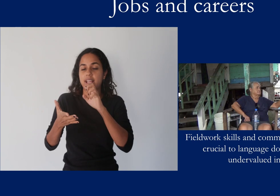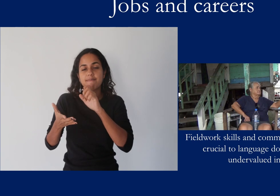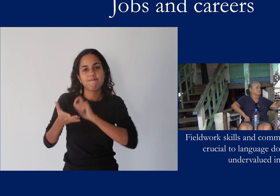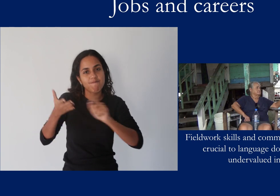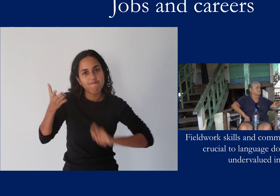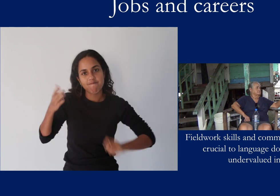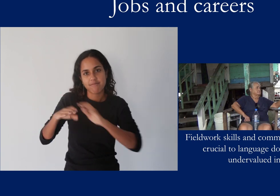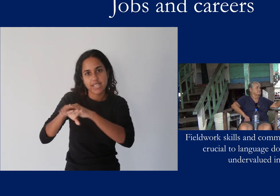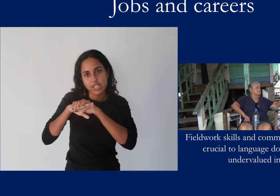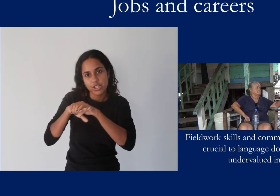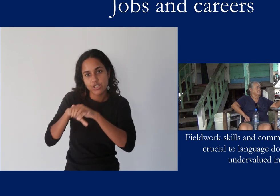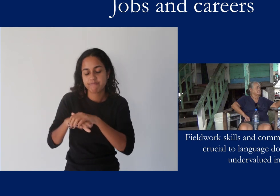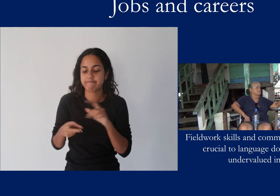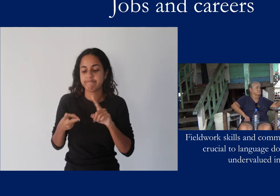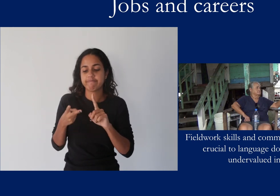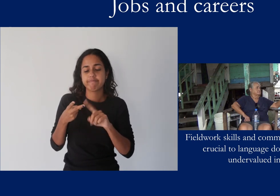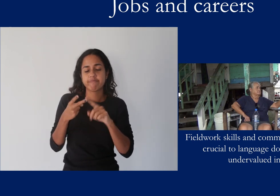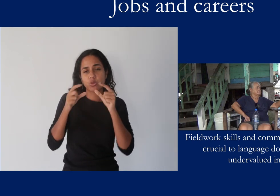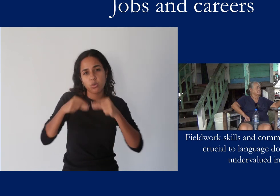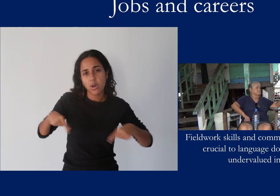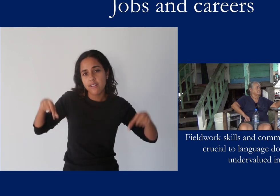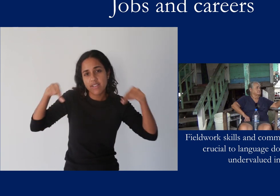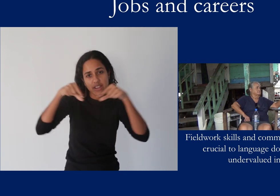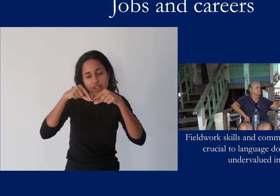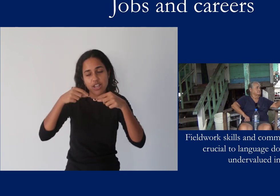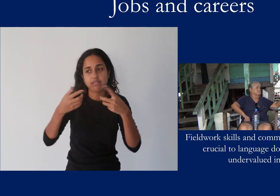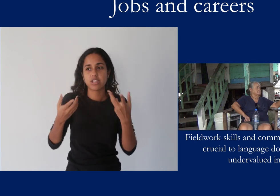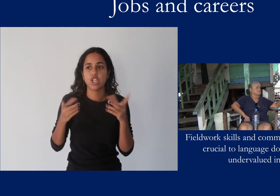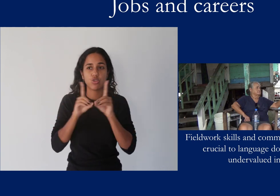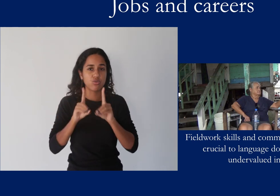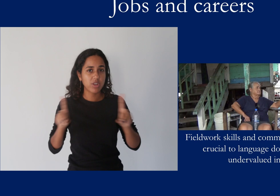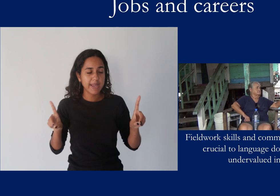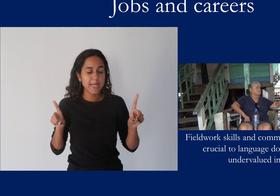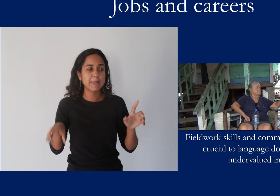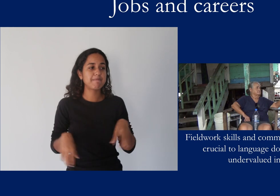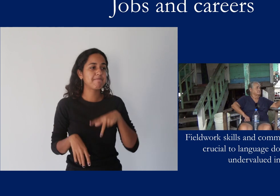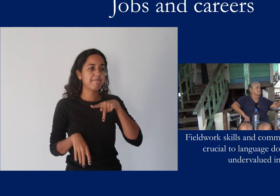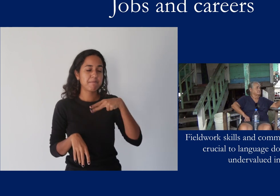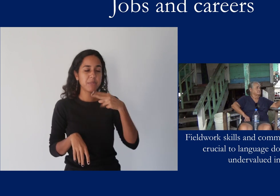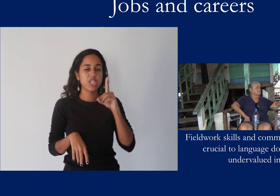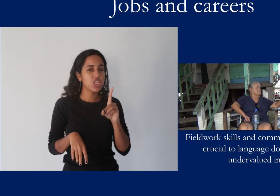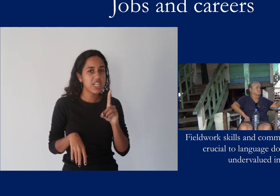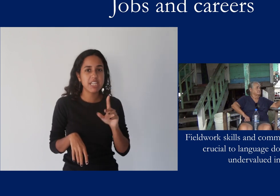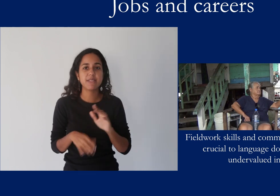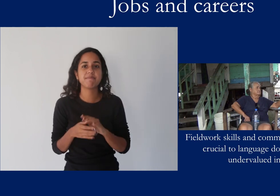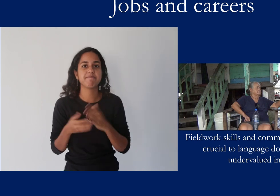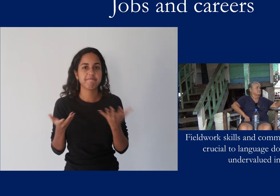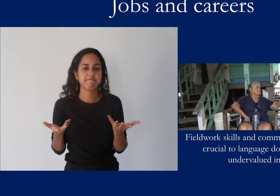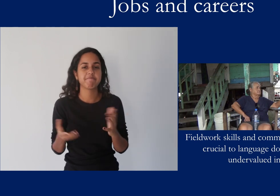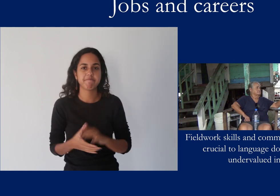Written english skills are valued as well as your qualifications such as having a PhD.